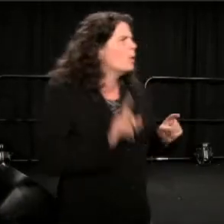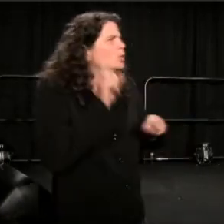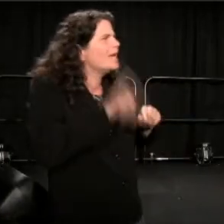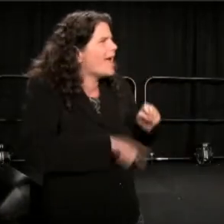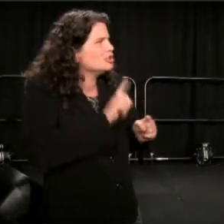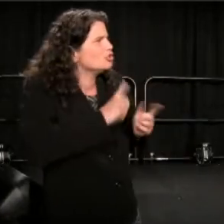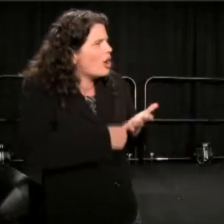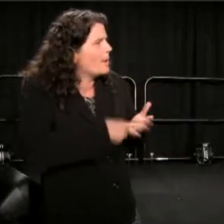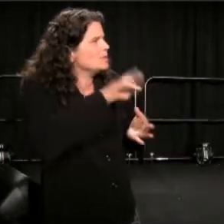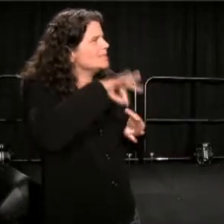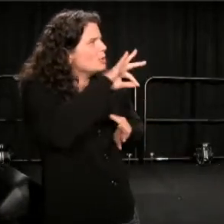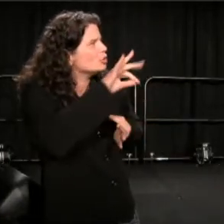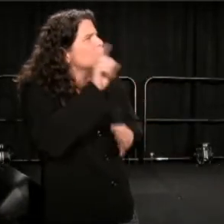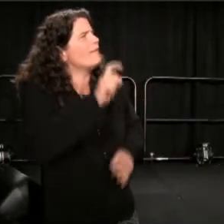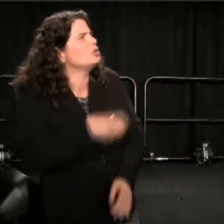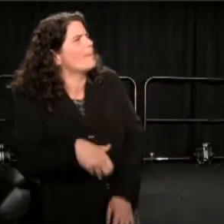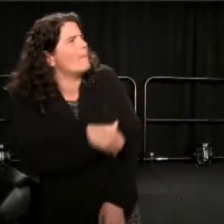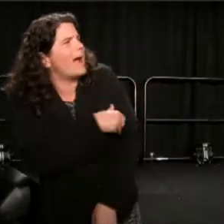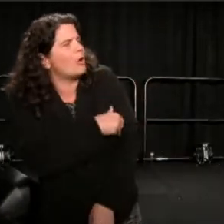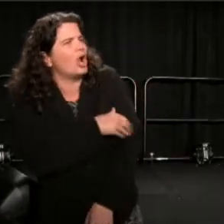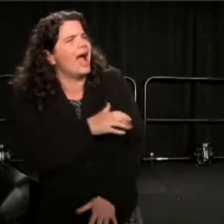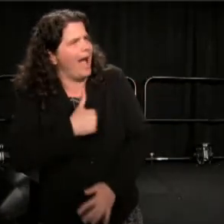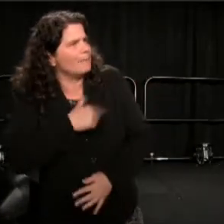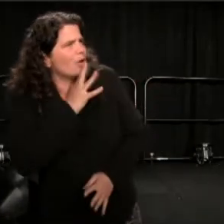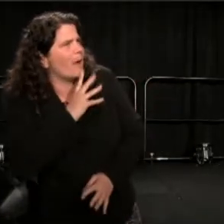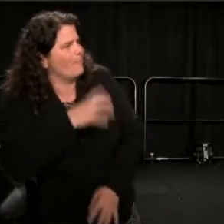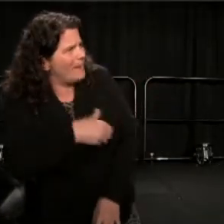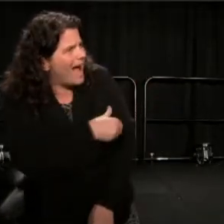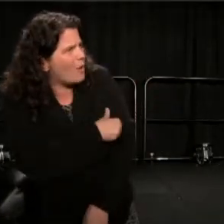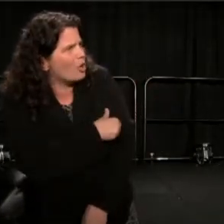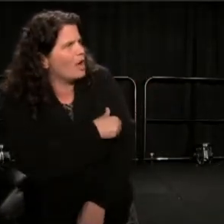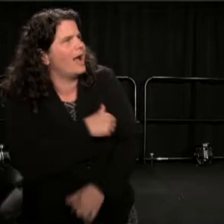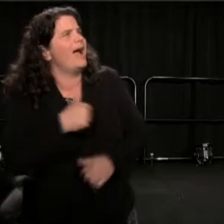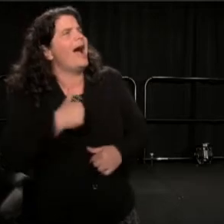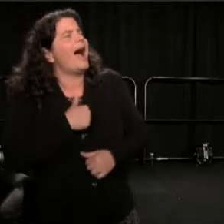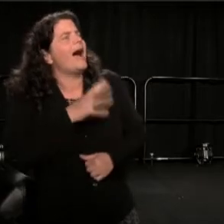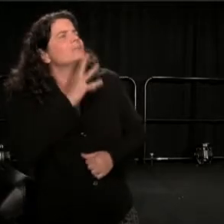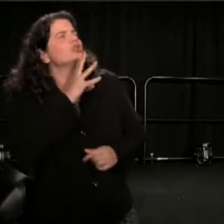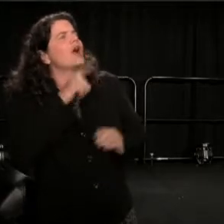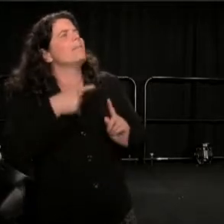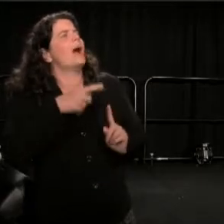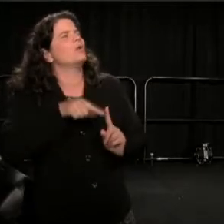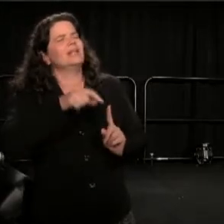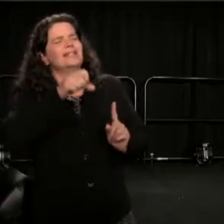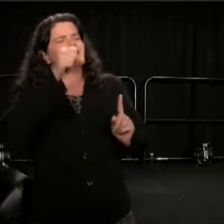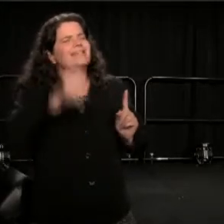unless we talk about power. I'm talking about power! I'm talking about that South African Minor,